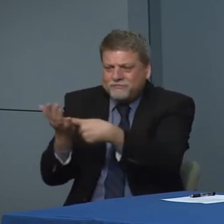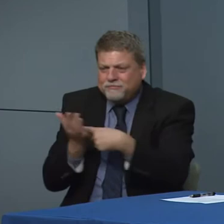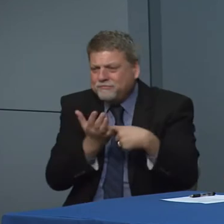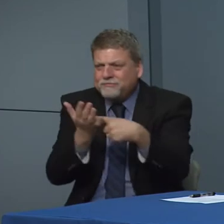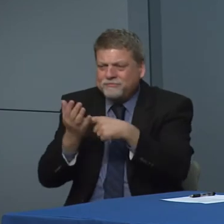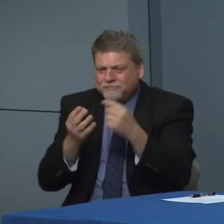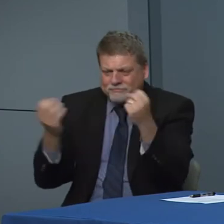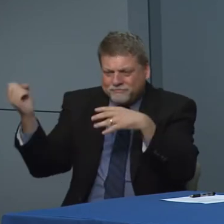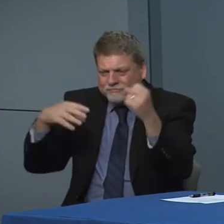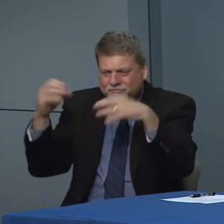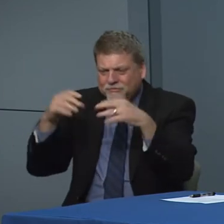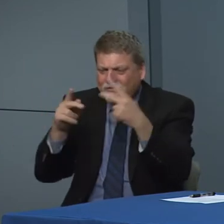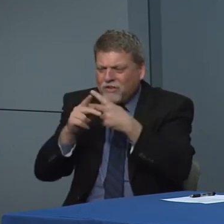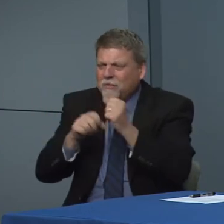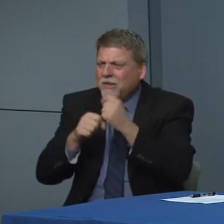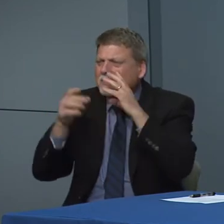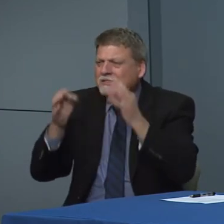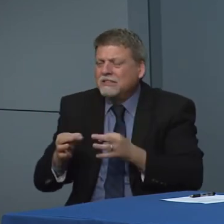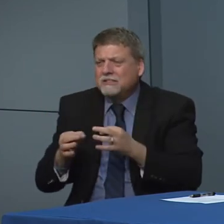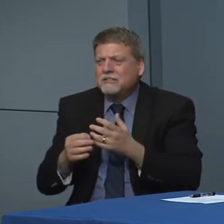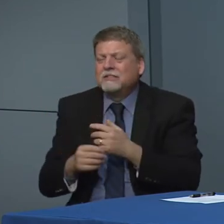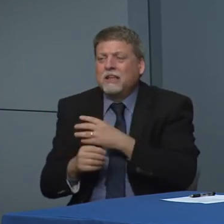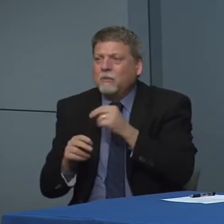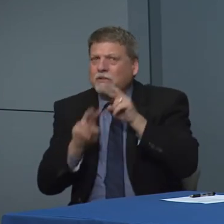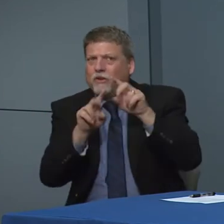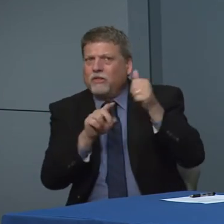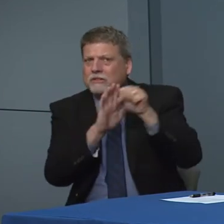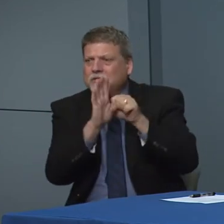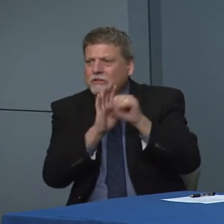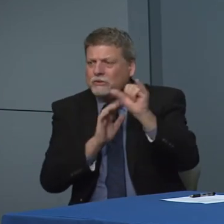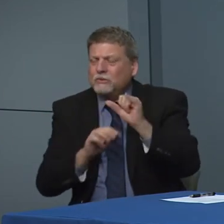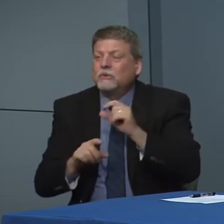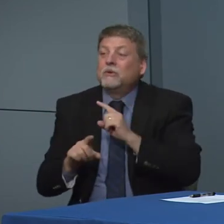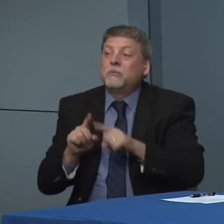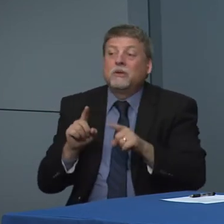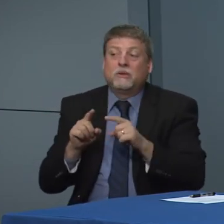all of that input as we make decisions. The CDC did just put